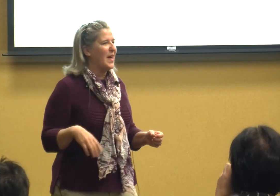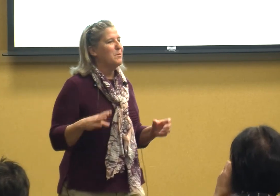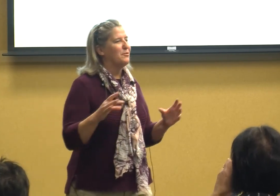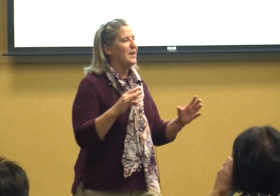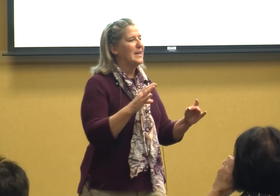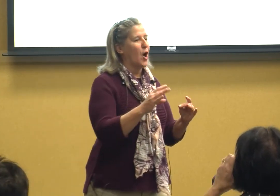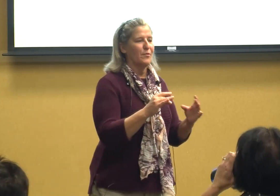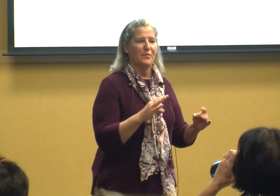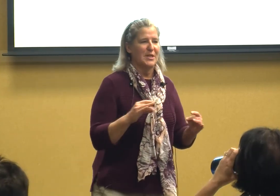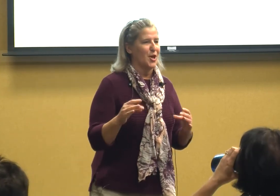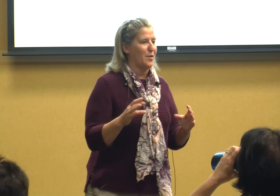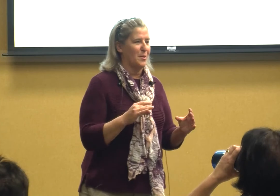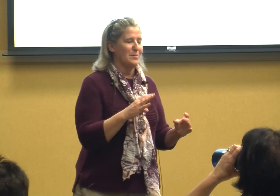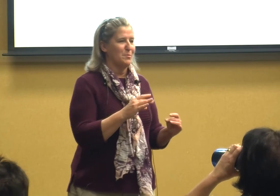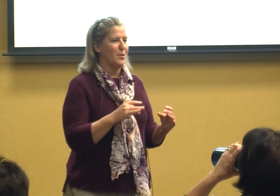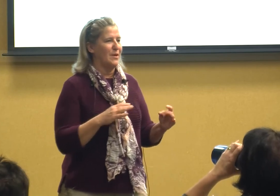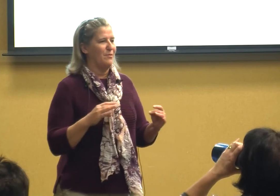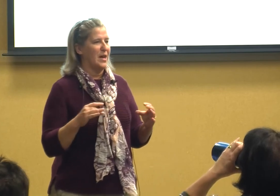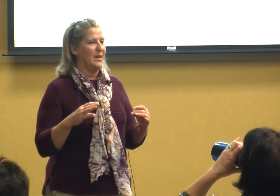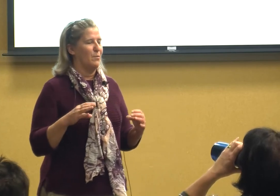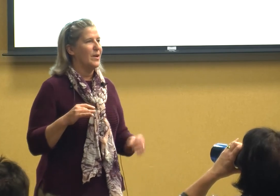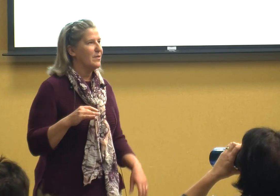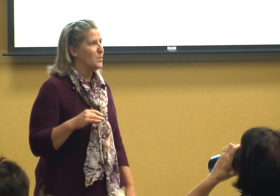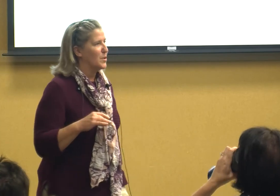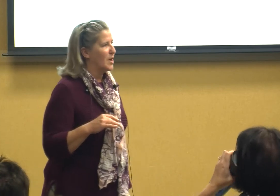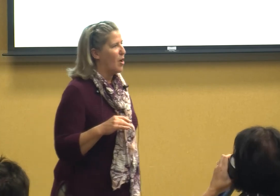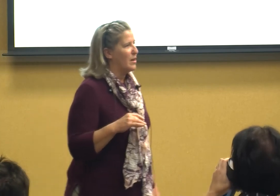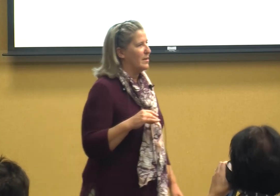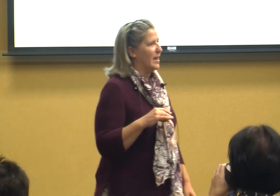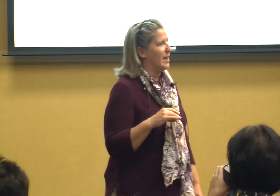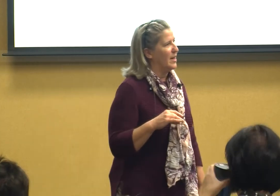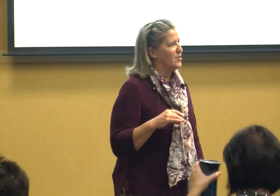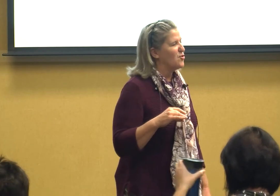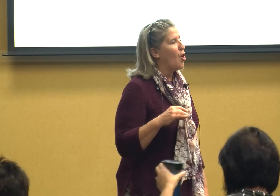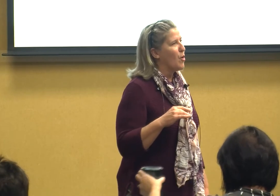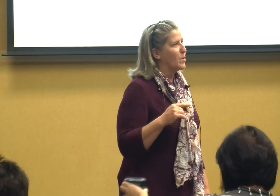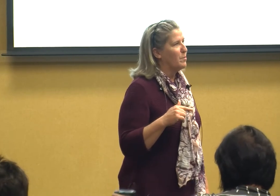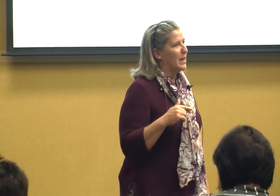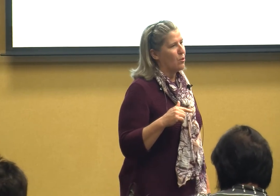they would feed off of each other it was pretty funny one of them would call start with pickle